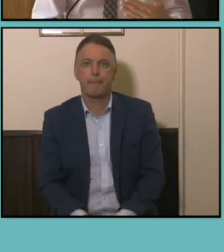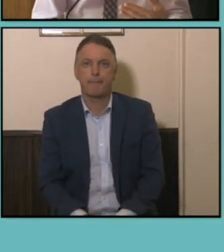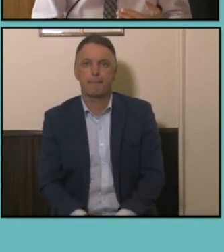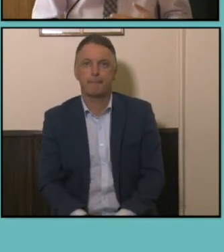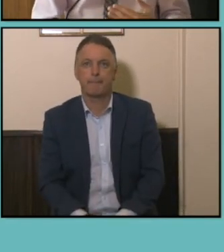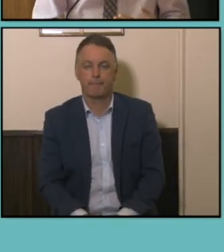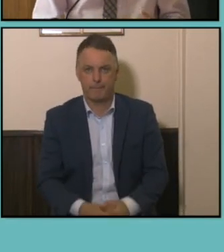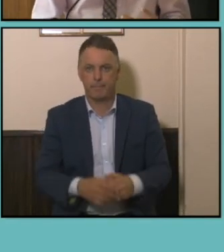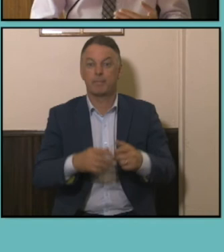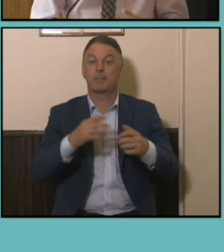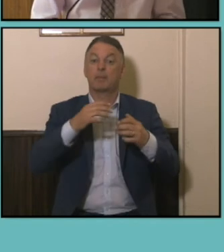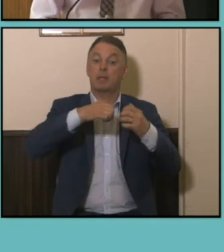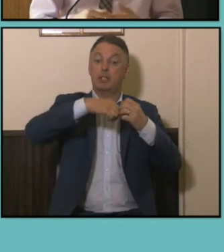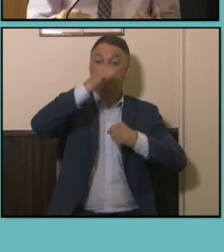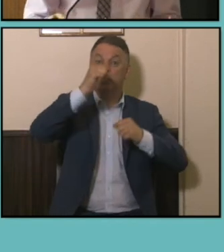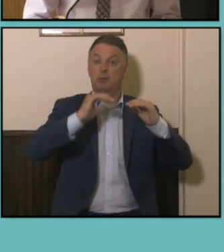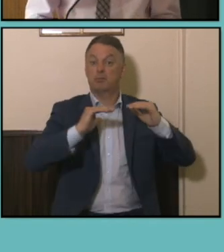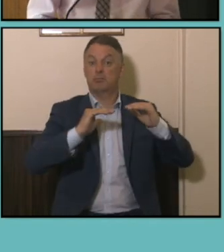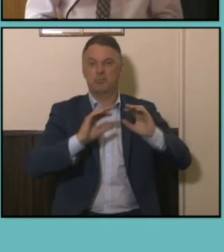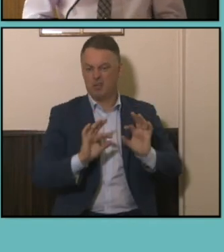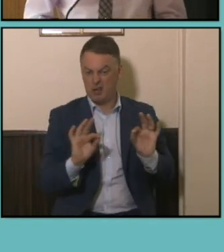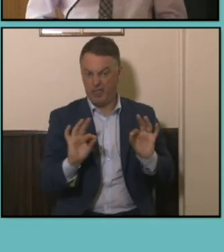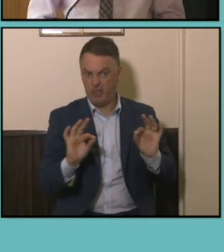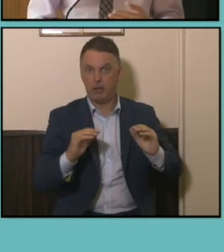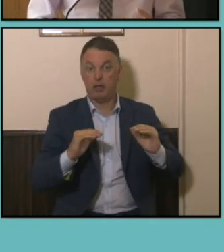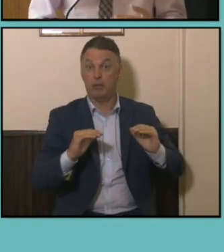attainment increases so from known on school qualifications to certificate